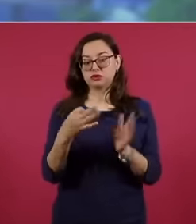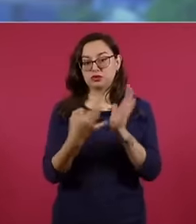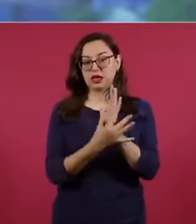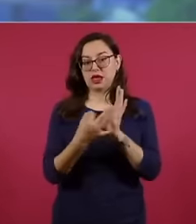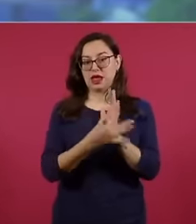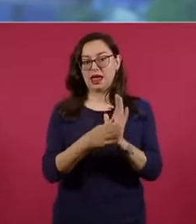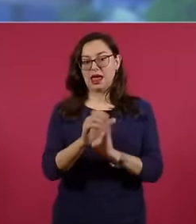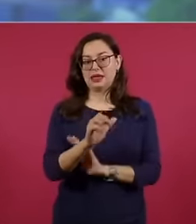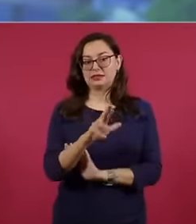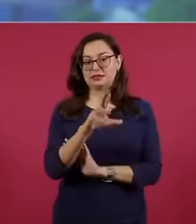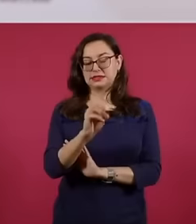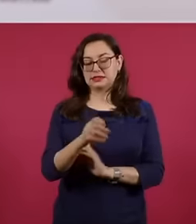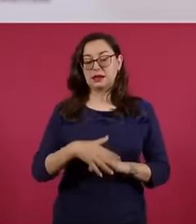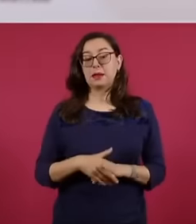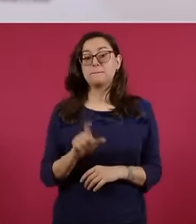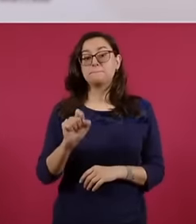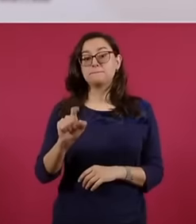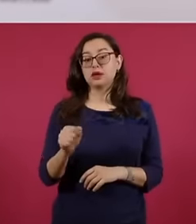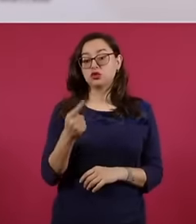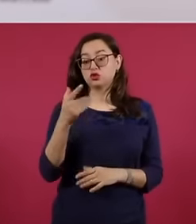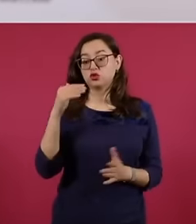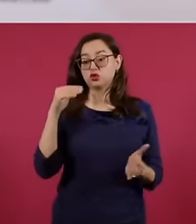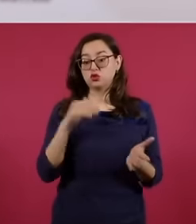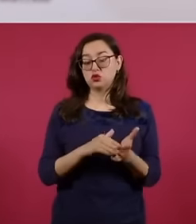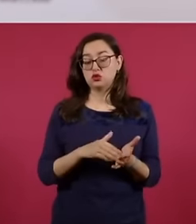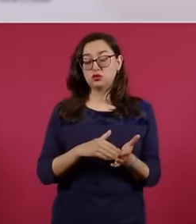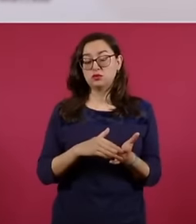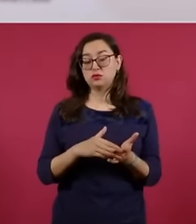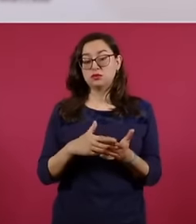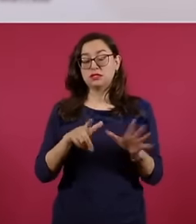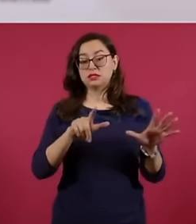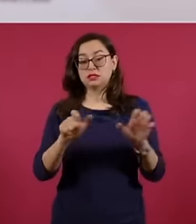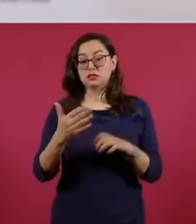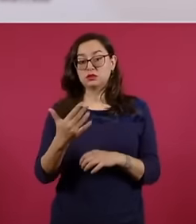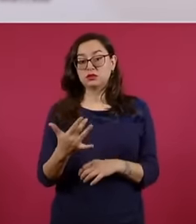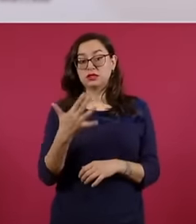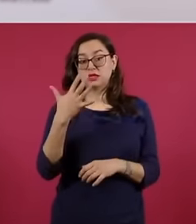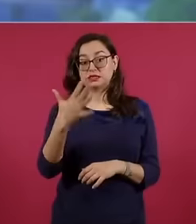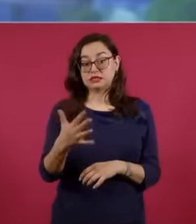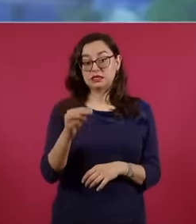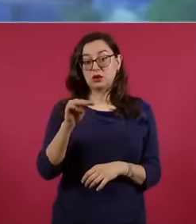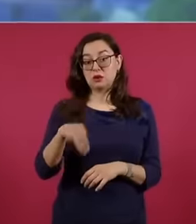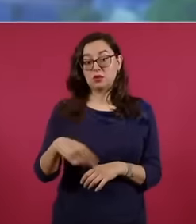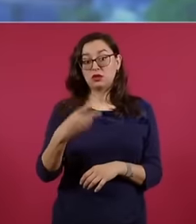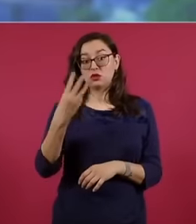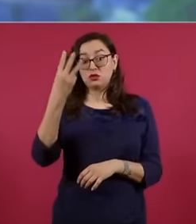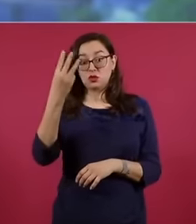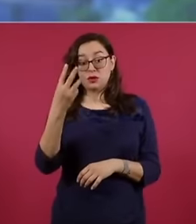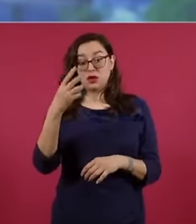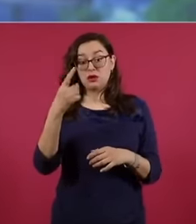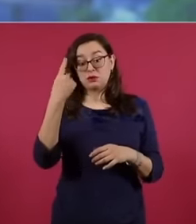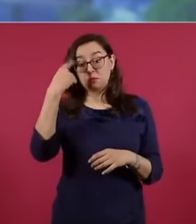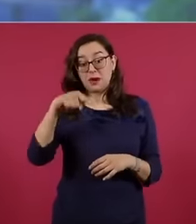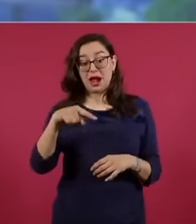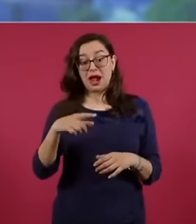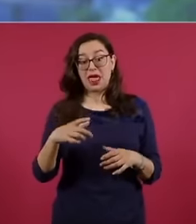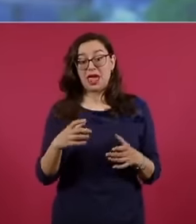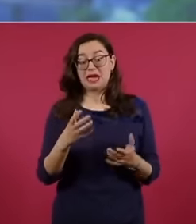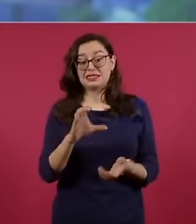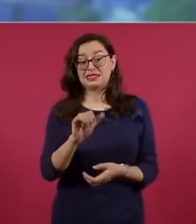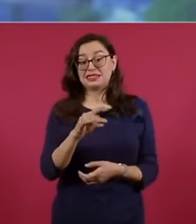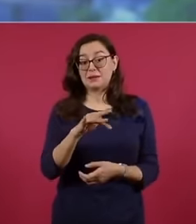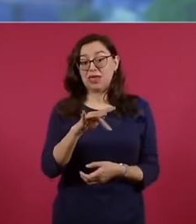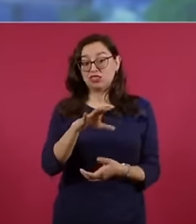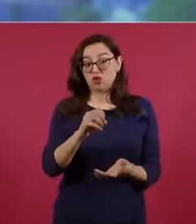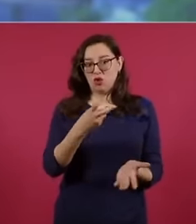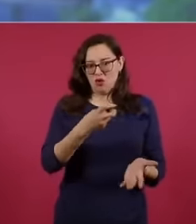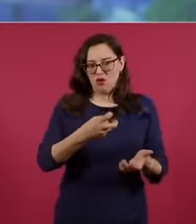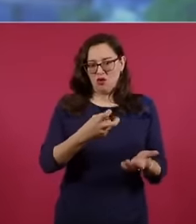21655 mcy were used and 663 pieces of boxes were installed for transverse drainage in